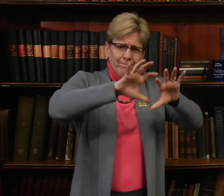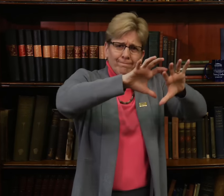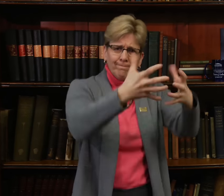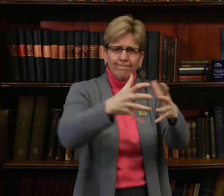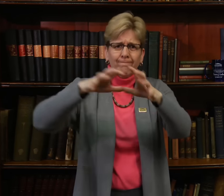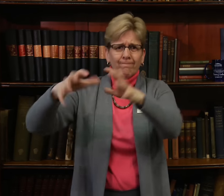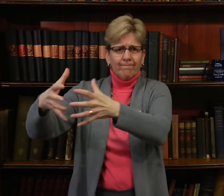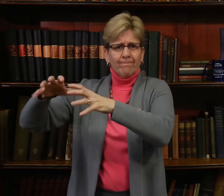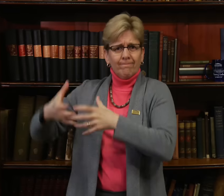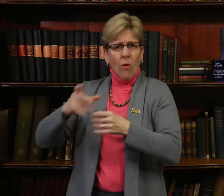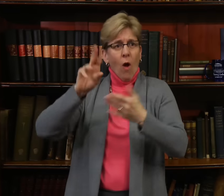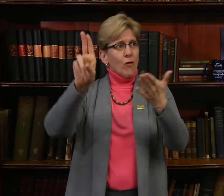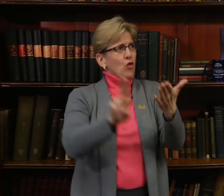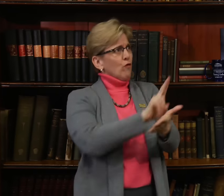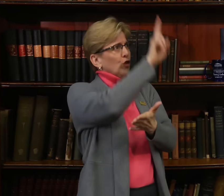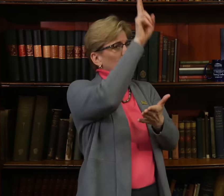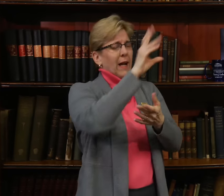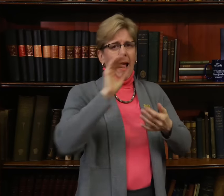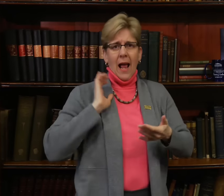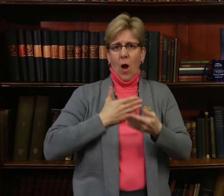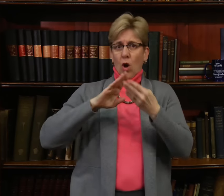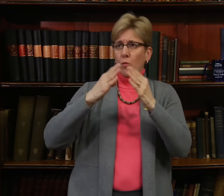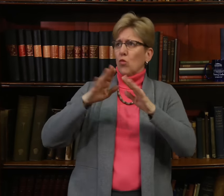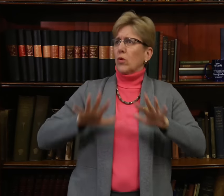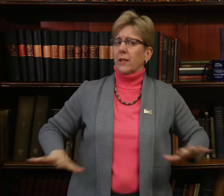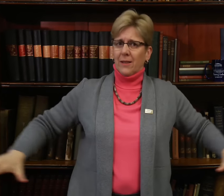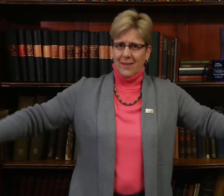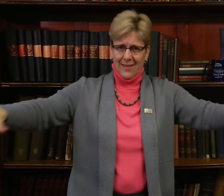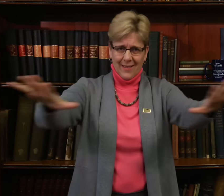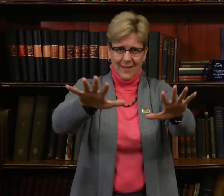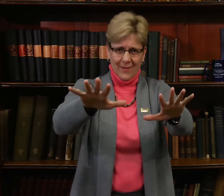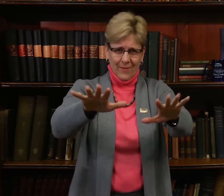related to major domains of the university and its communities.